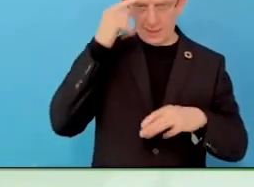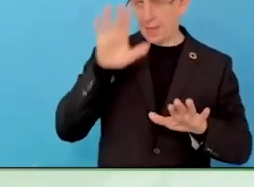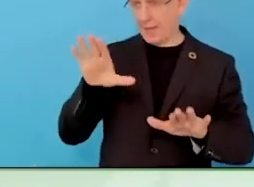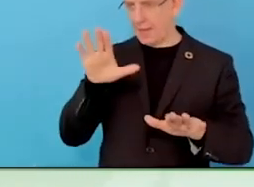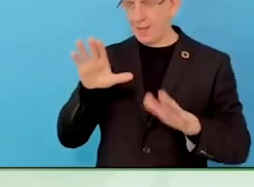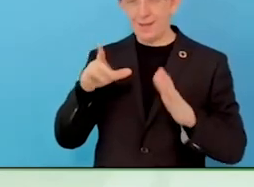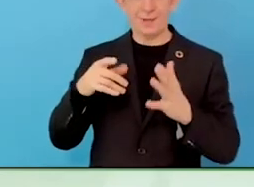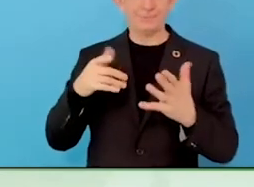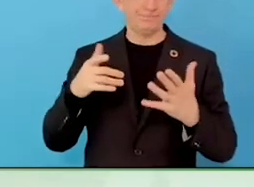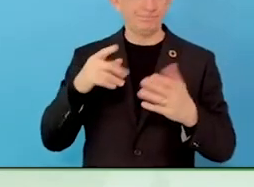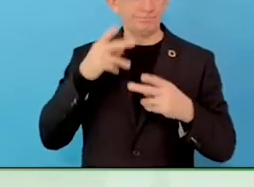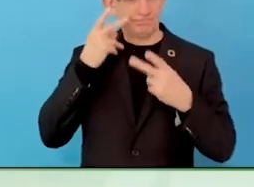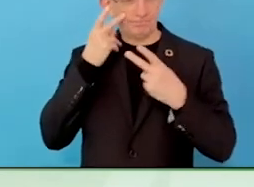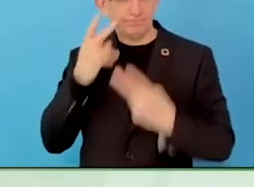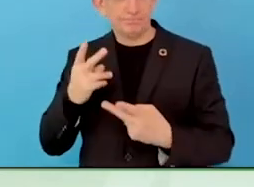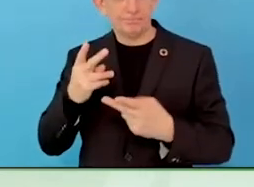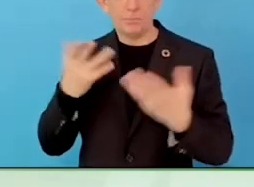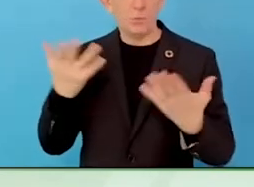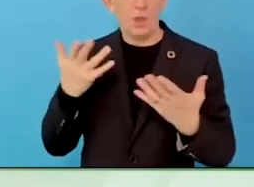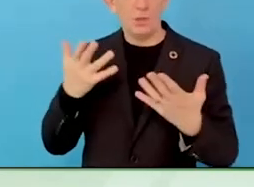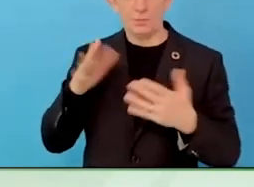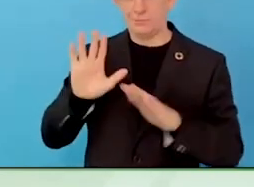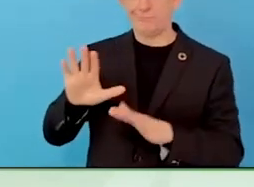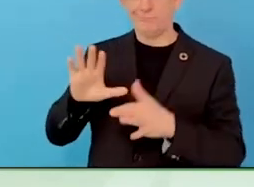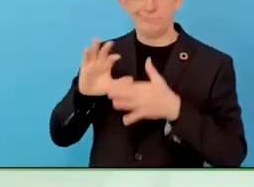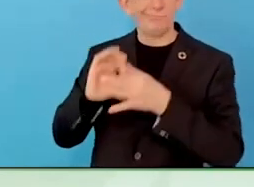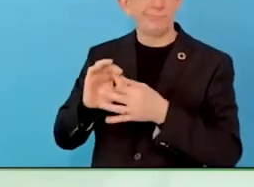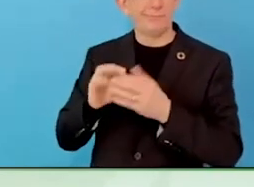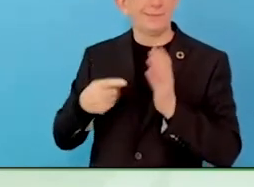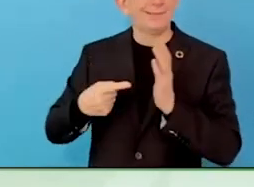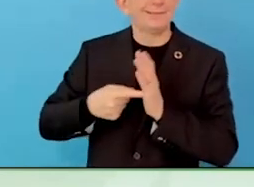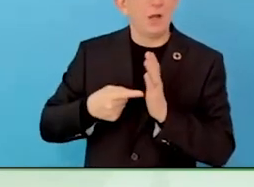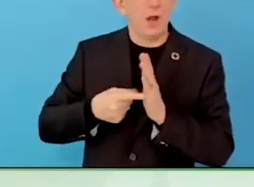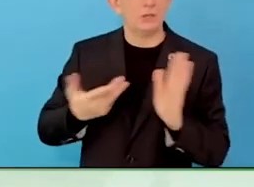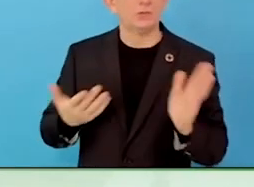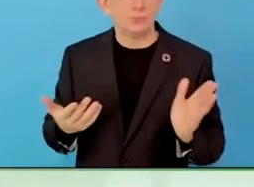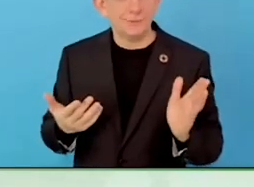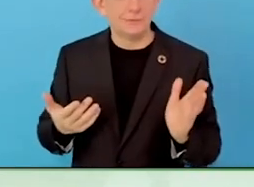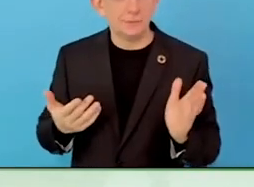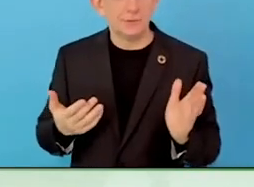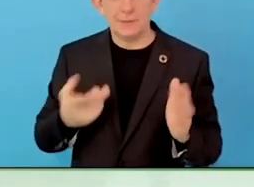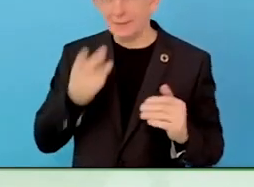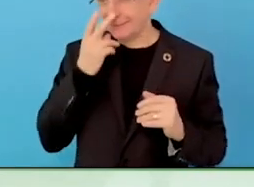You are invited to be part of this initiative. They said, OK, I would love to.